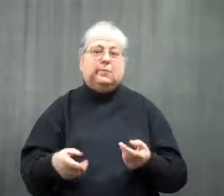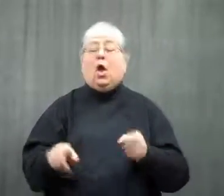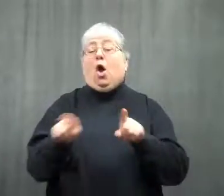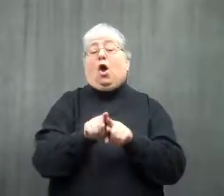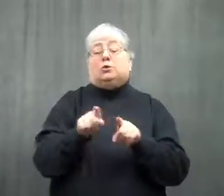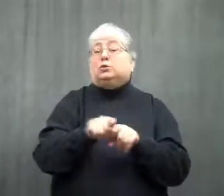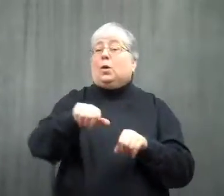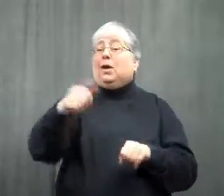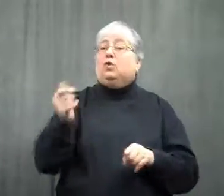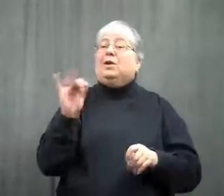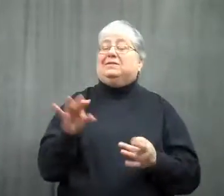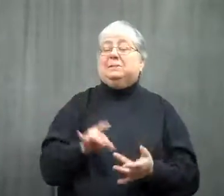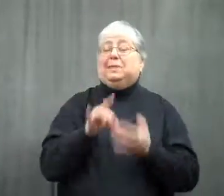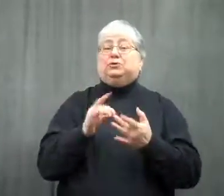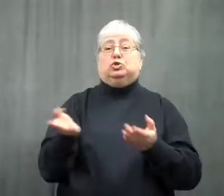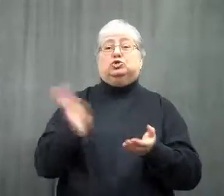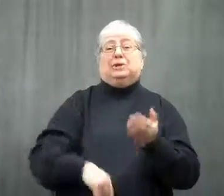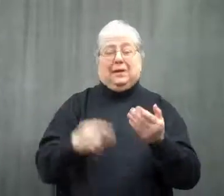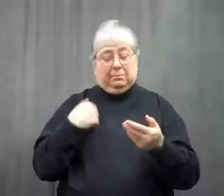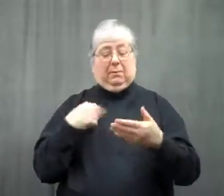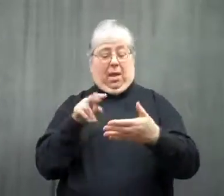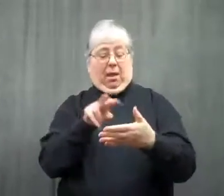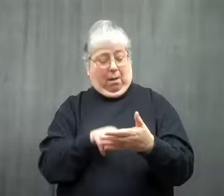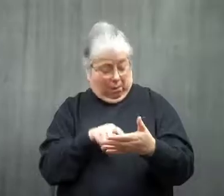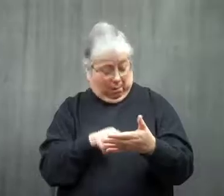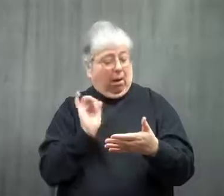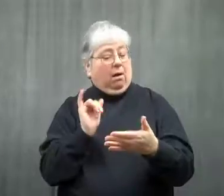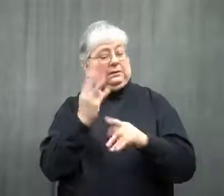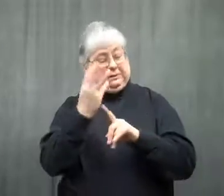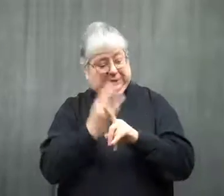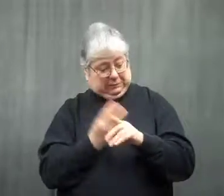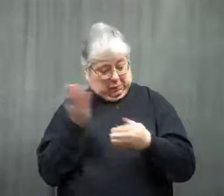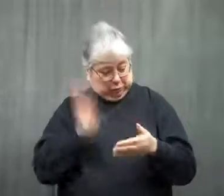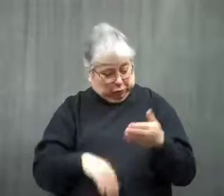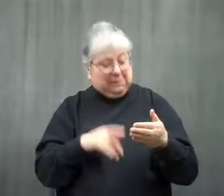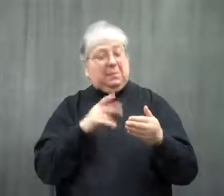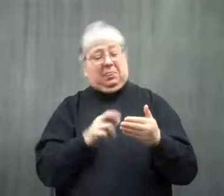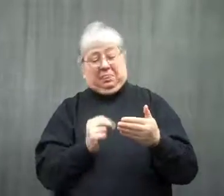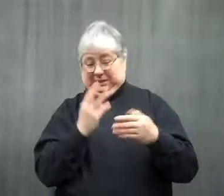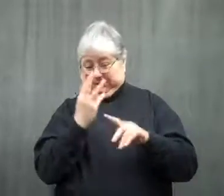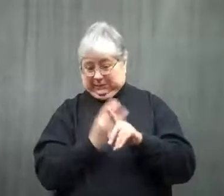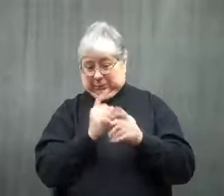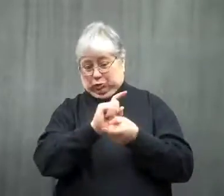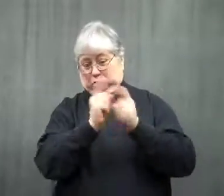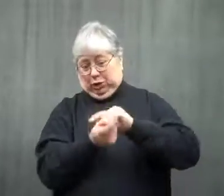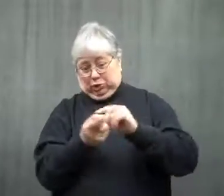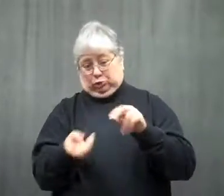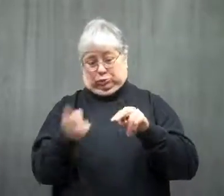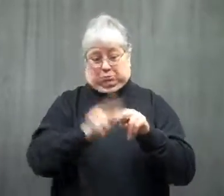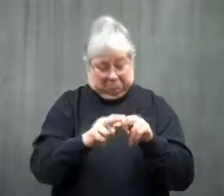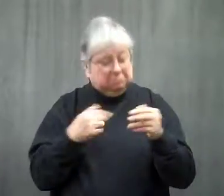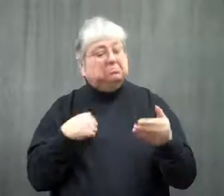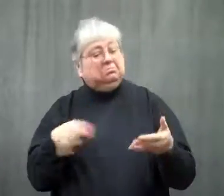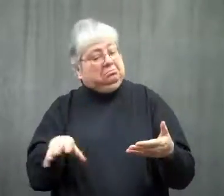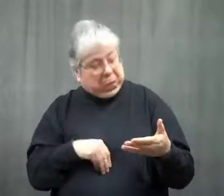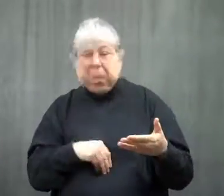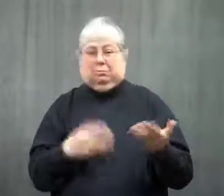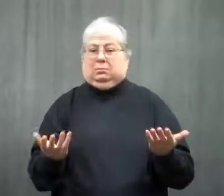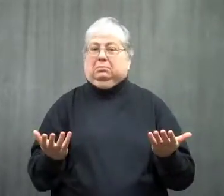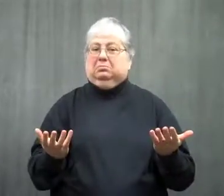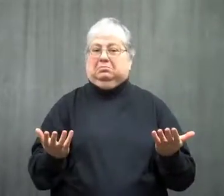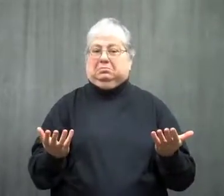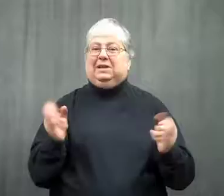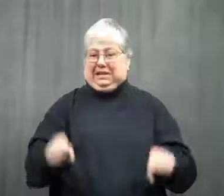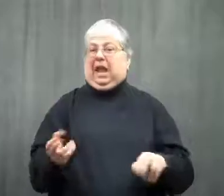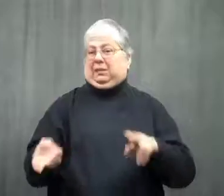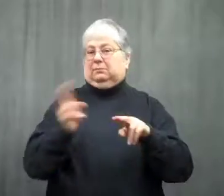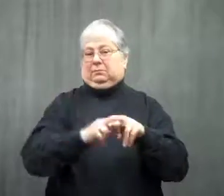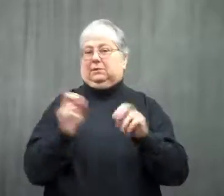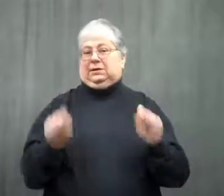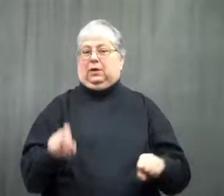Also if you accepted a special rate for 6 months then it would increase, that can be done too.